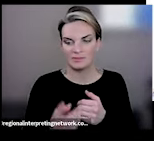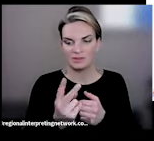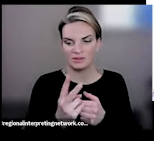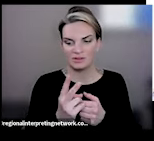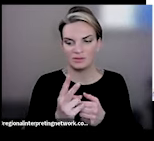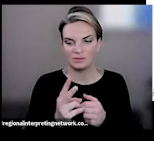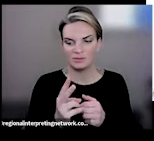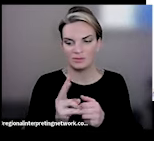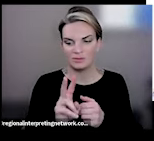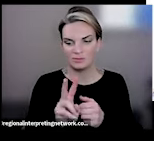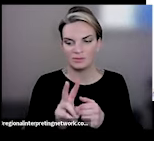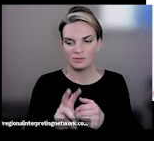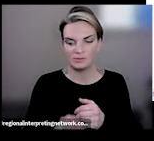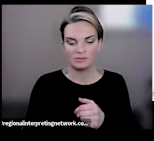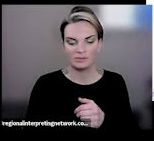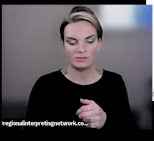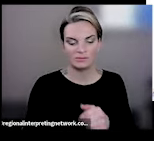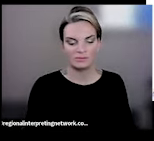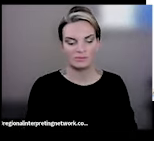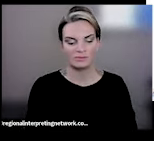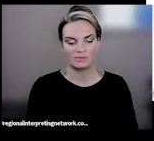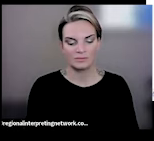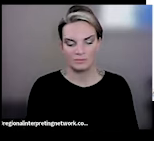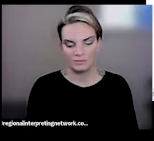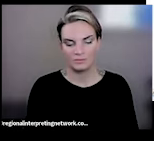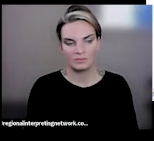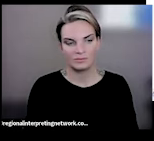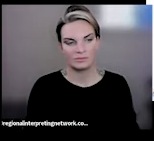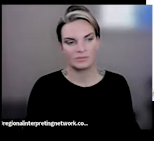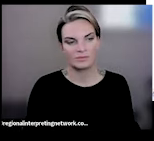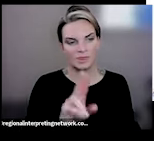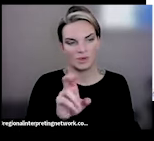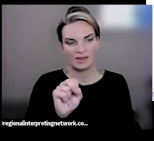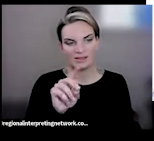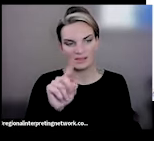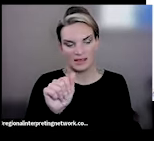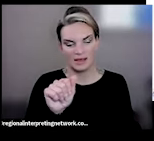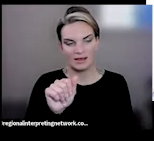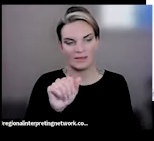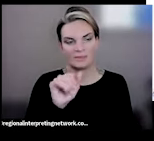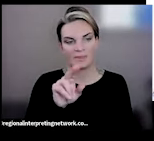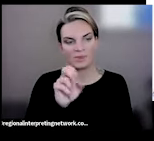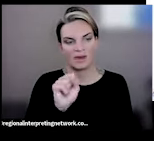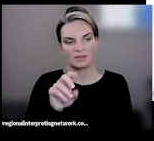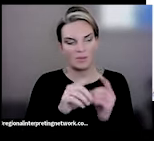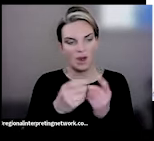focus on food are the USDA, which is the US Department of Agriculture and the US